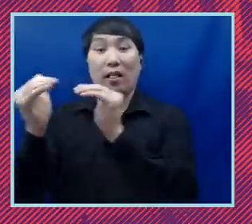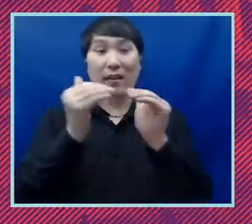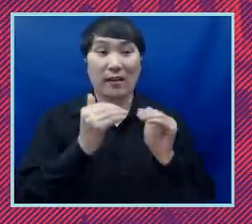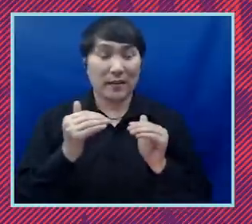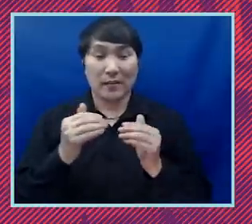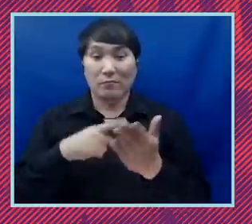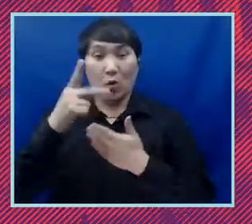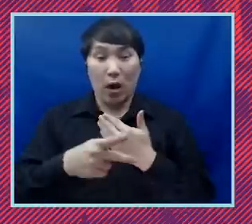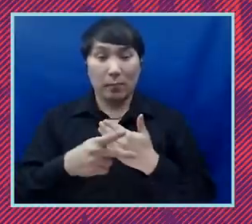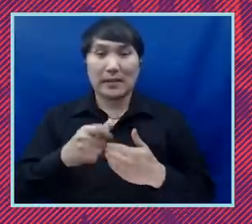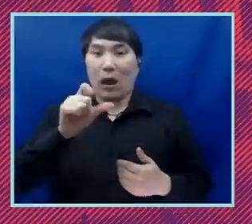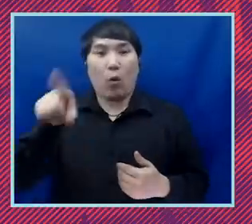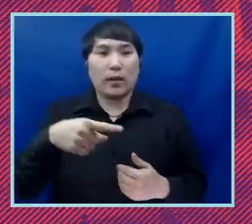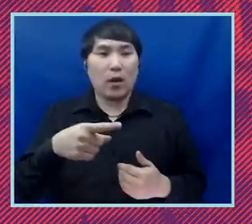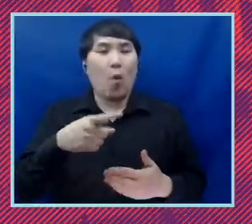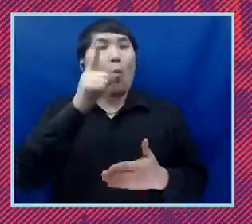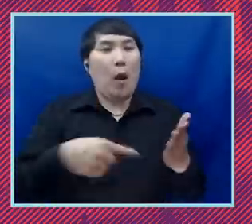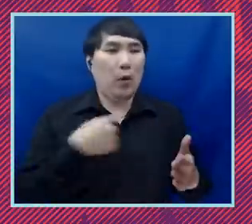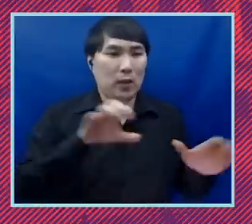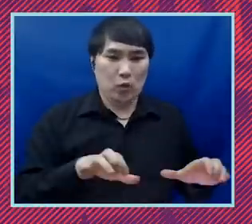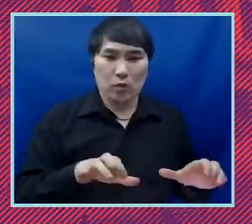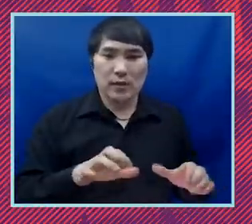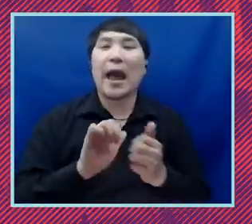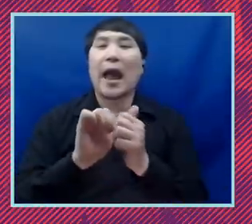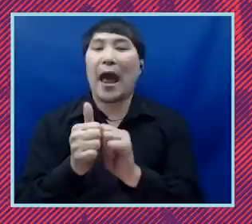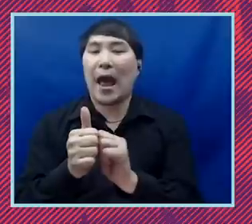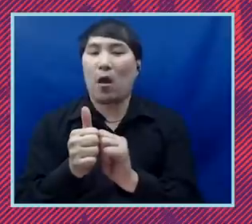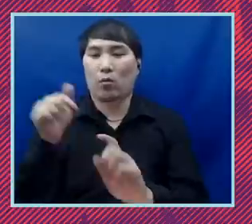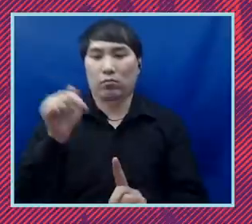work we do, but how we do it. So we're going to be targeting resources where they're needed the most,